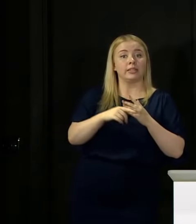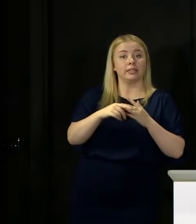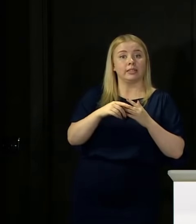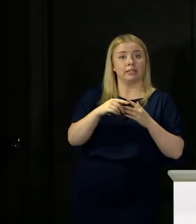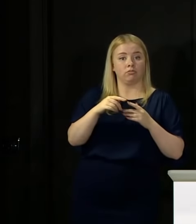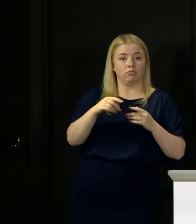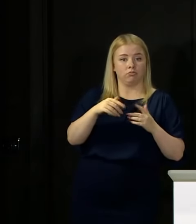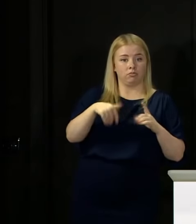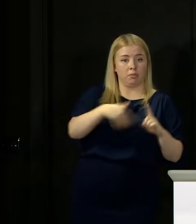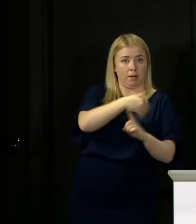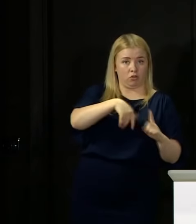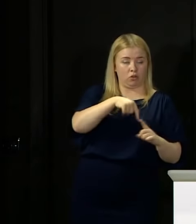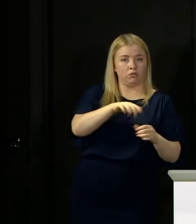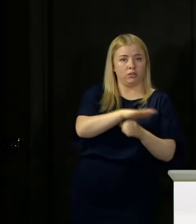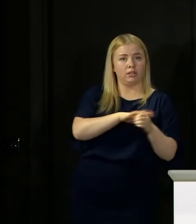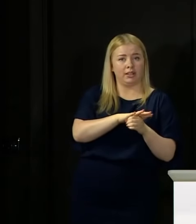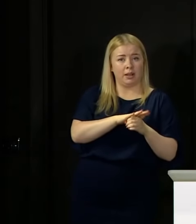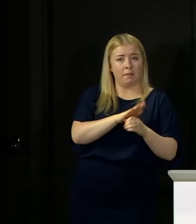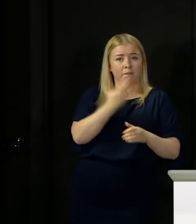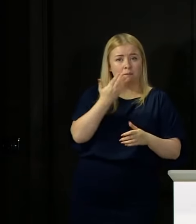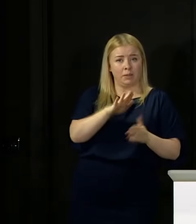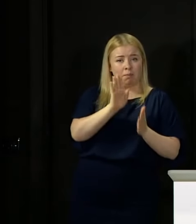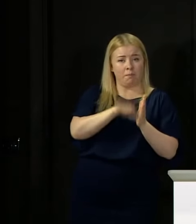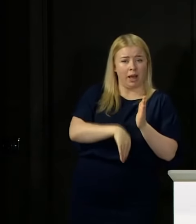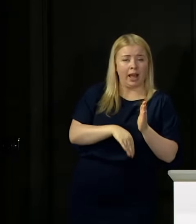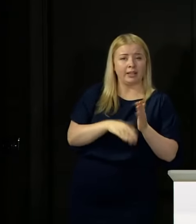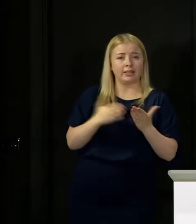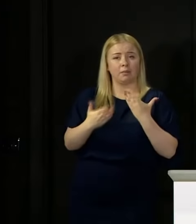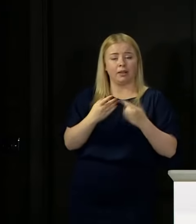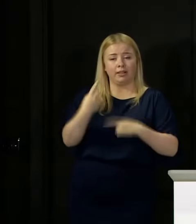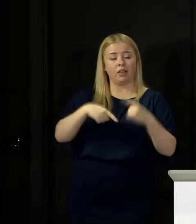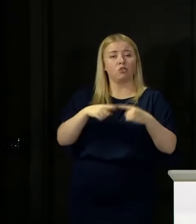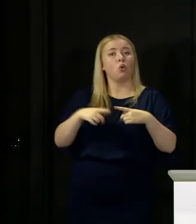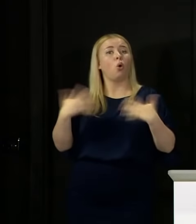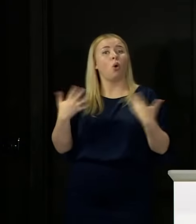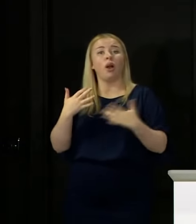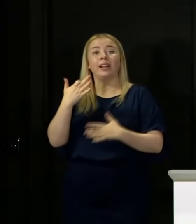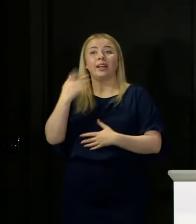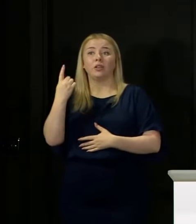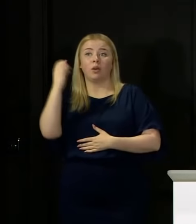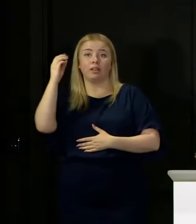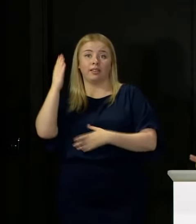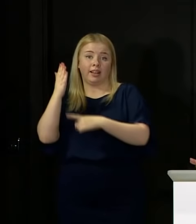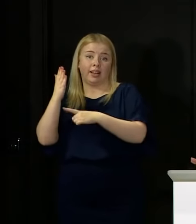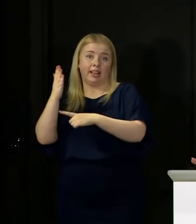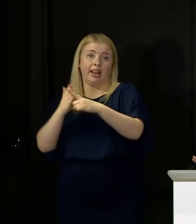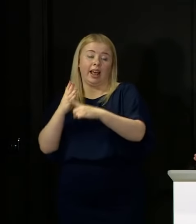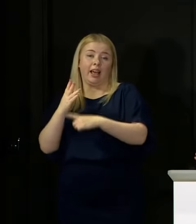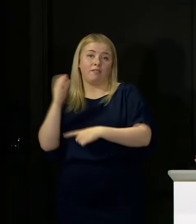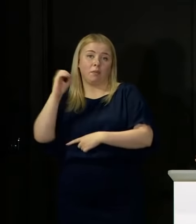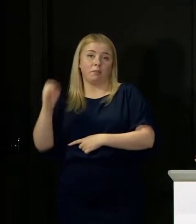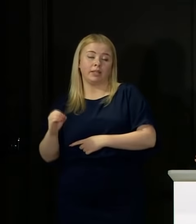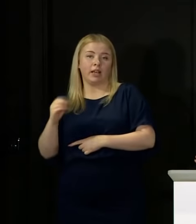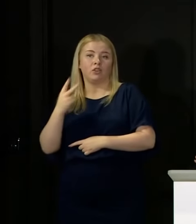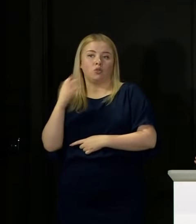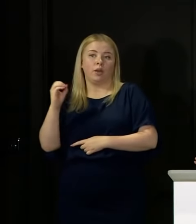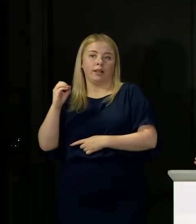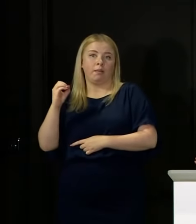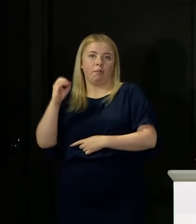per cent last year, or that 91 per cent ... 91.5 per cent of the 20 per cent least deprived